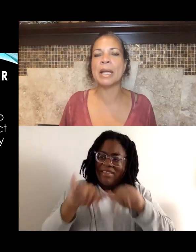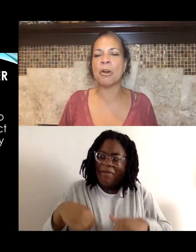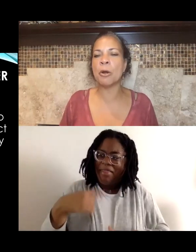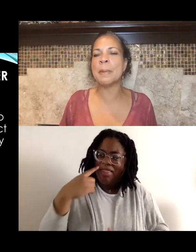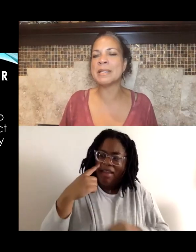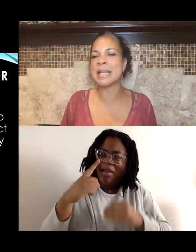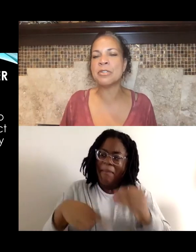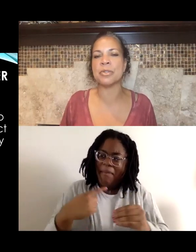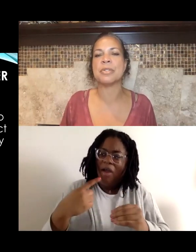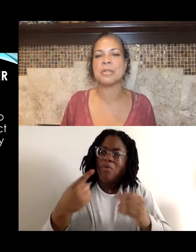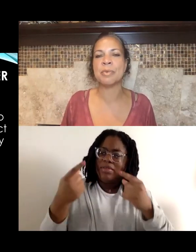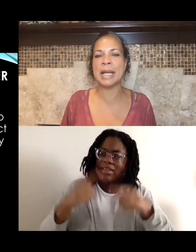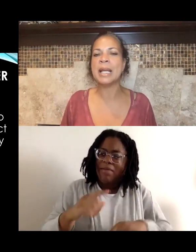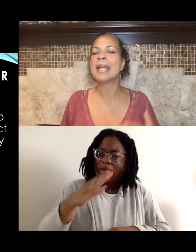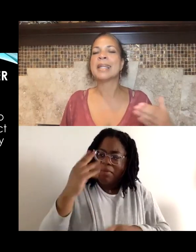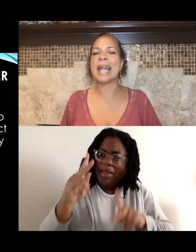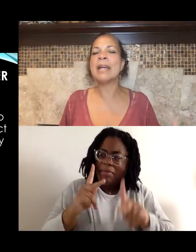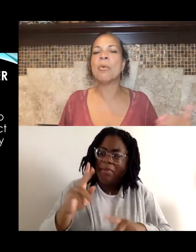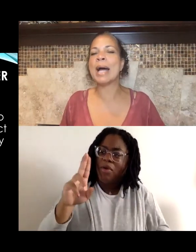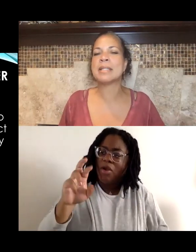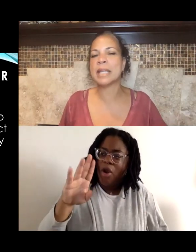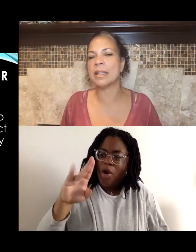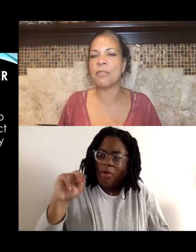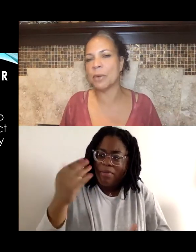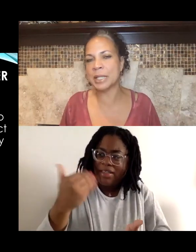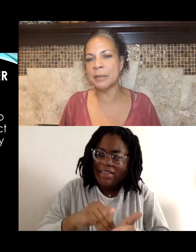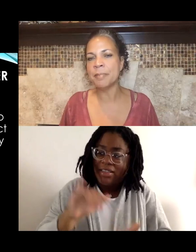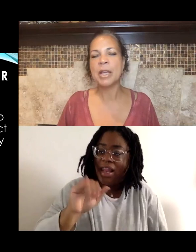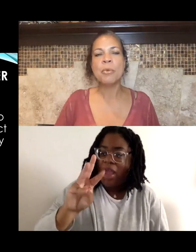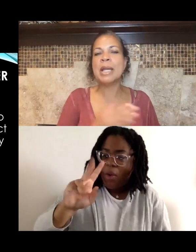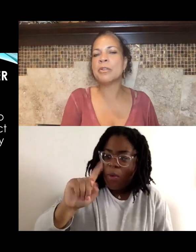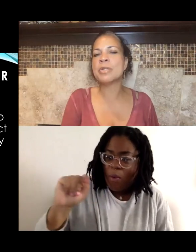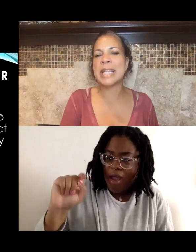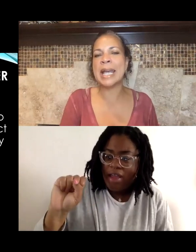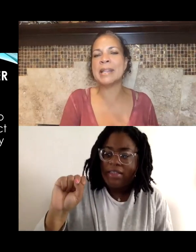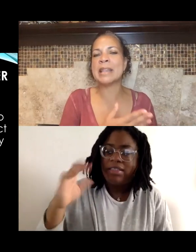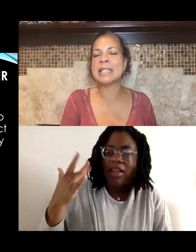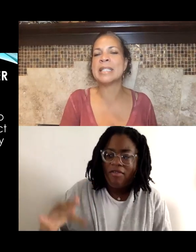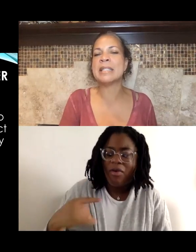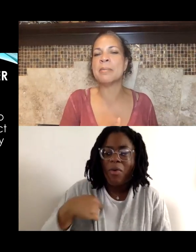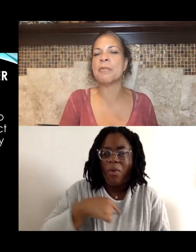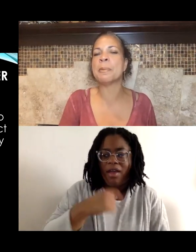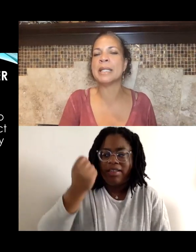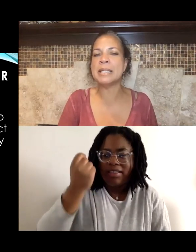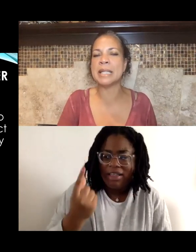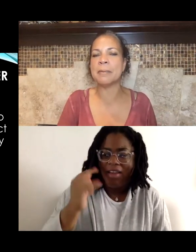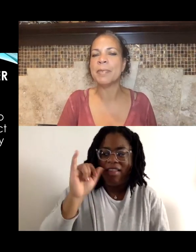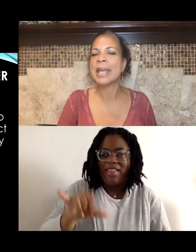in urban centers, like Watts, California, we understand that the system of policing,